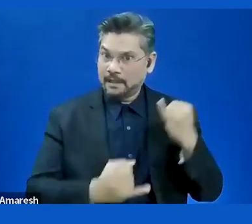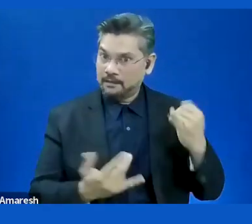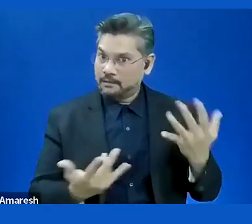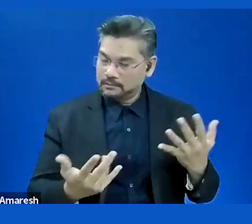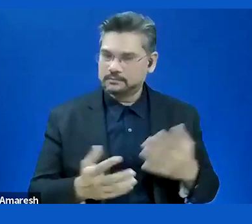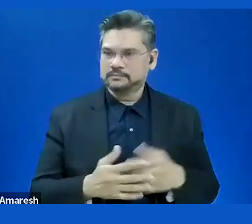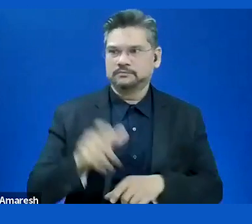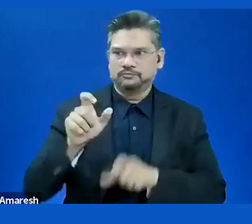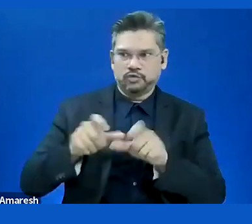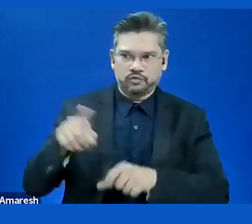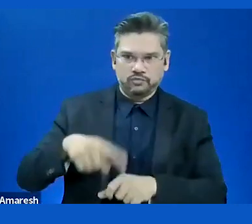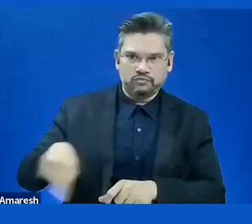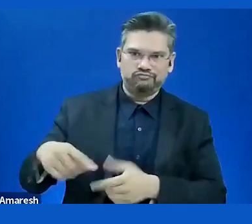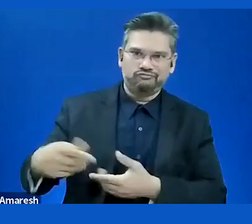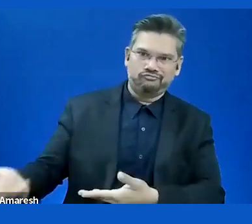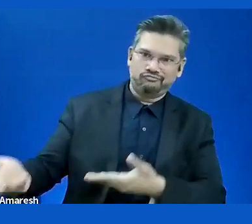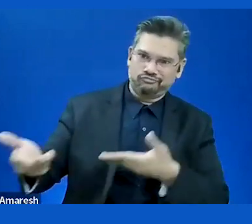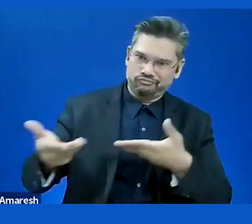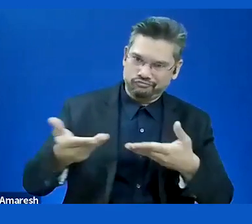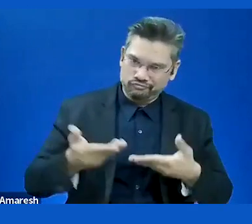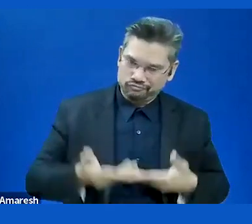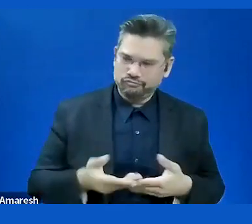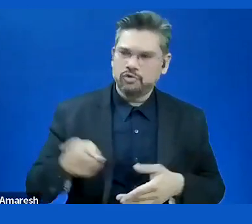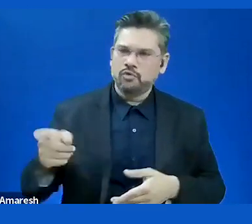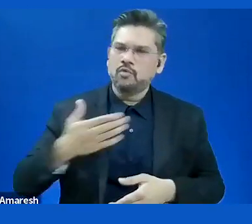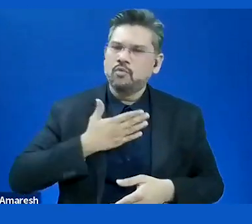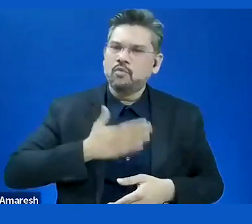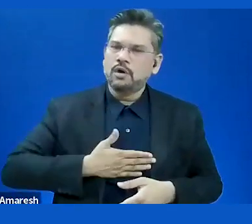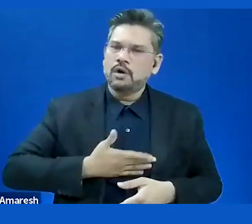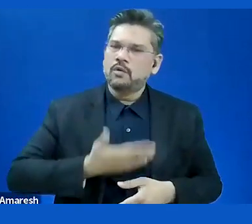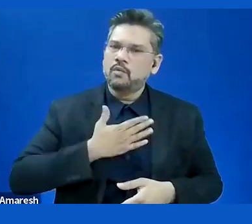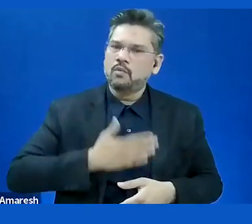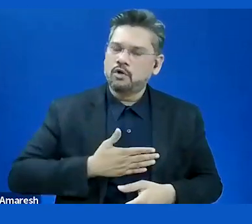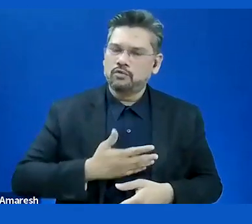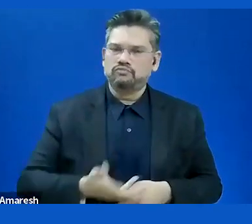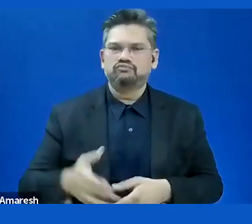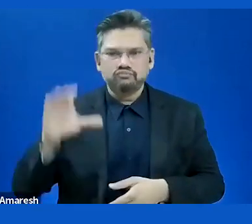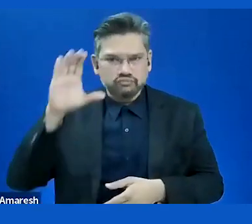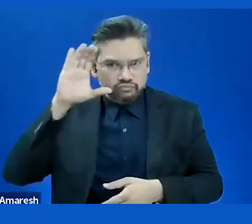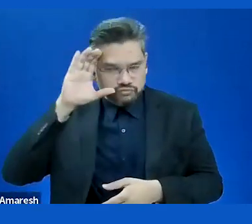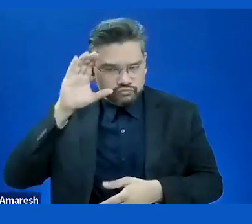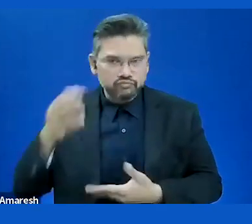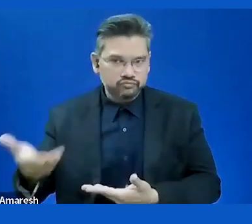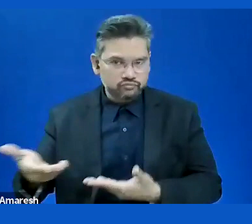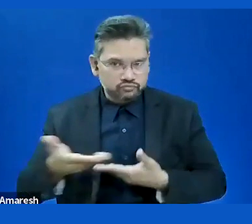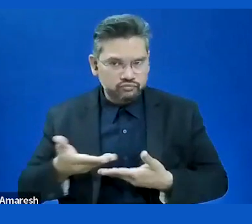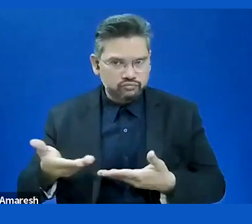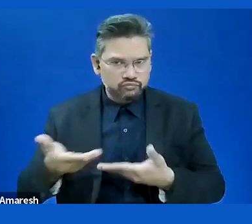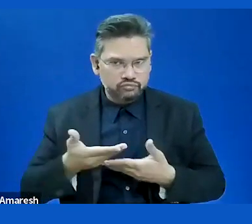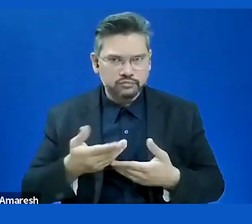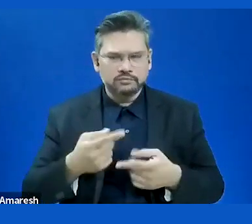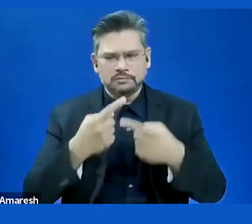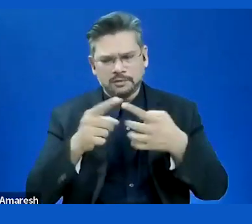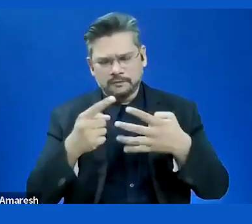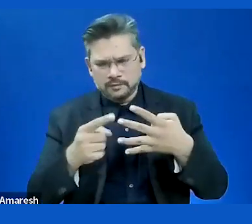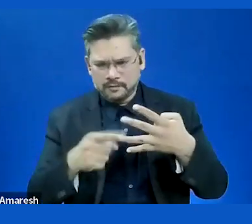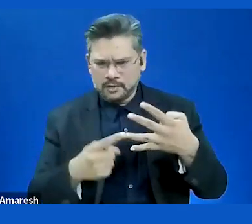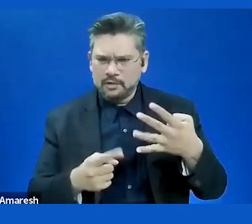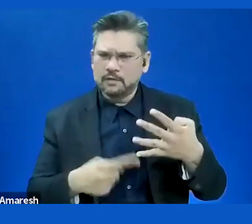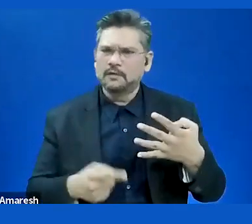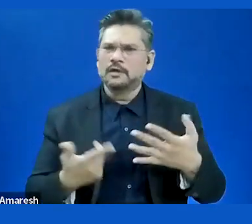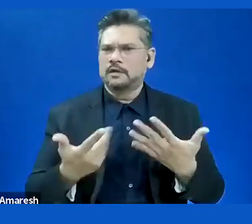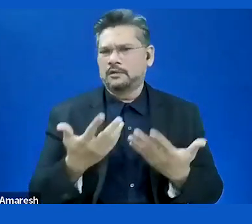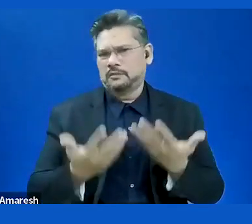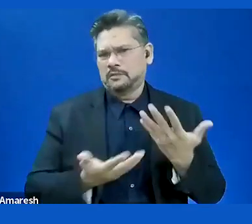sure to cover all use needs, broadly grouped as motor, speech, hearing and visual impairments.